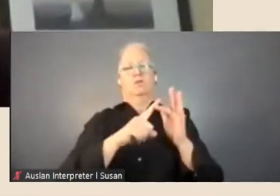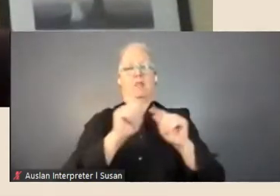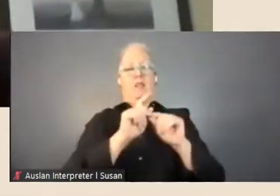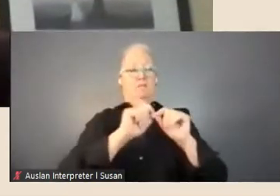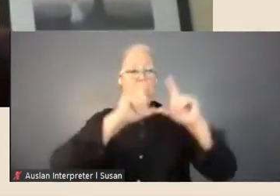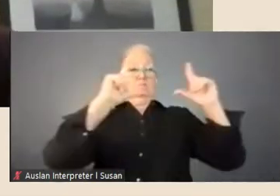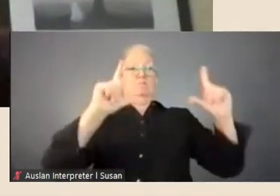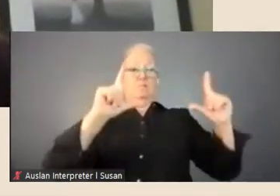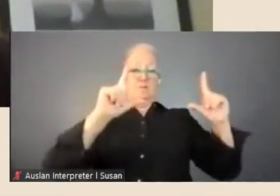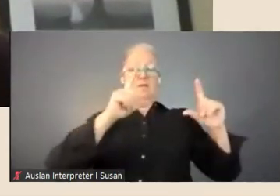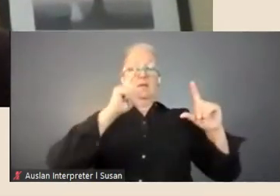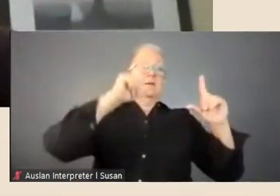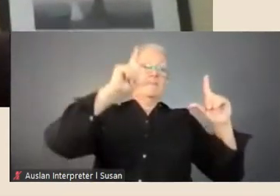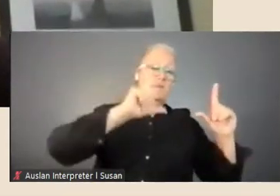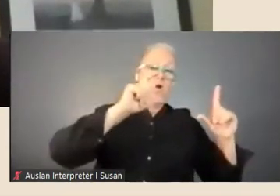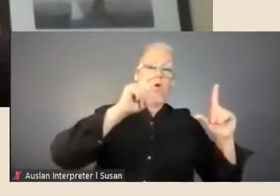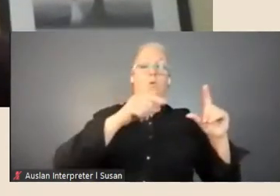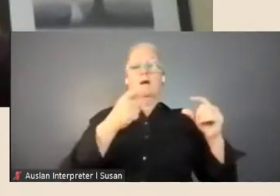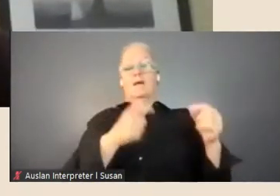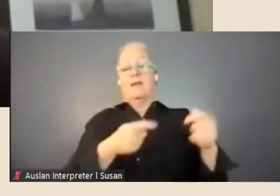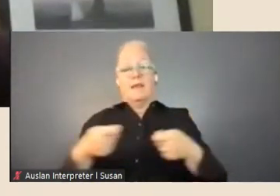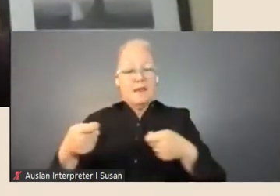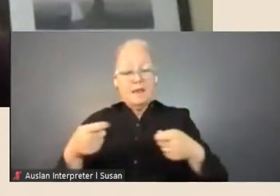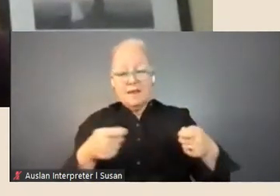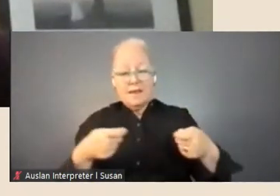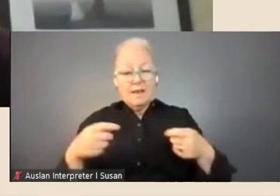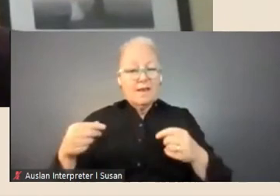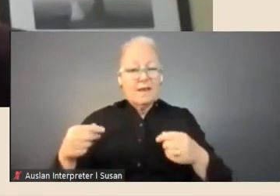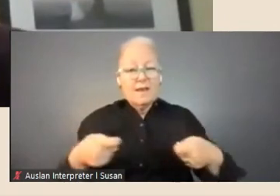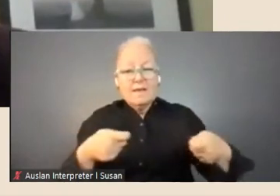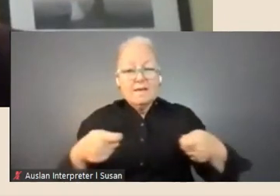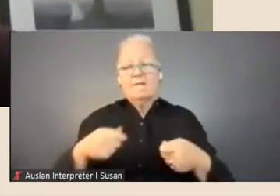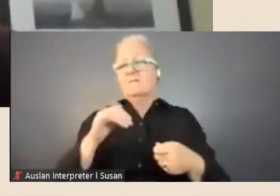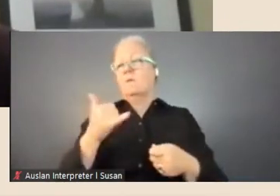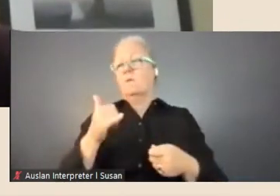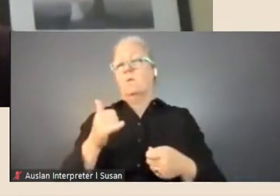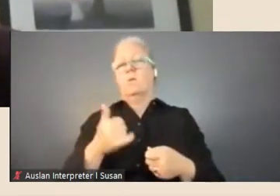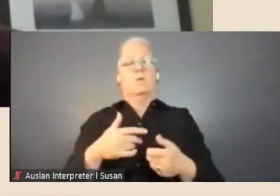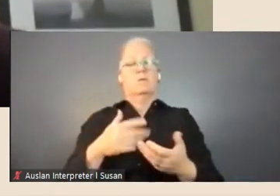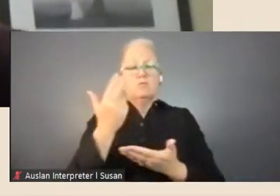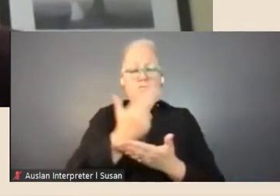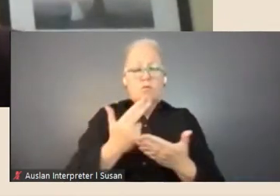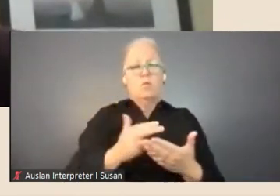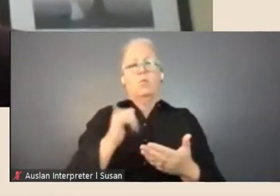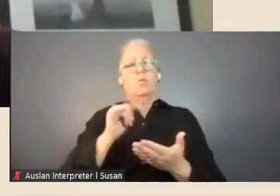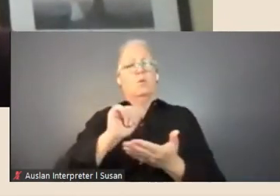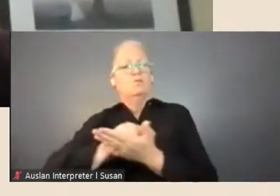a negative, or a painting, or a drawing, or a print. They're cut, there are of course many images,